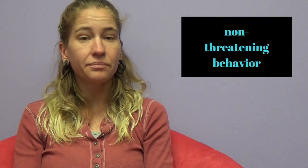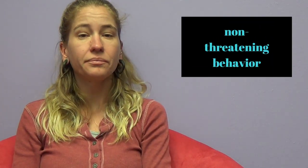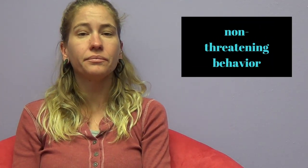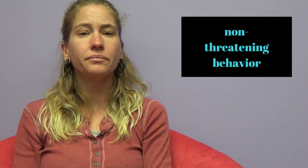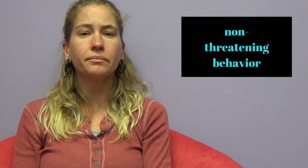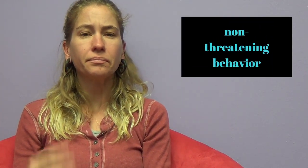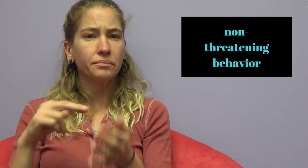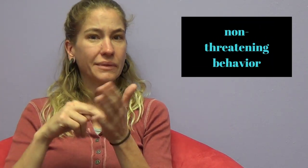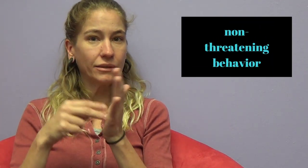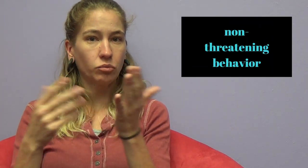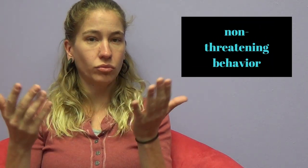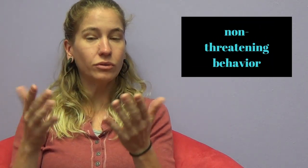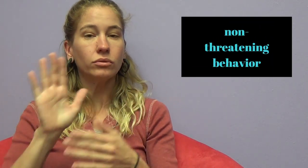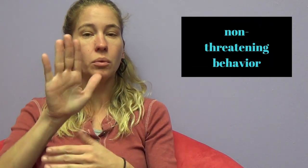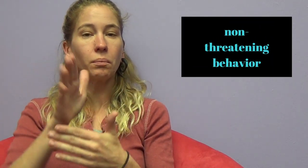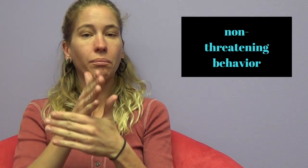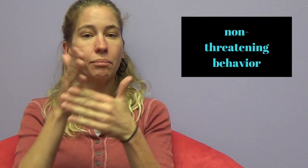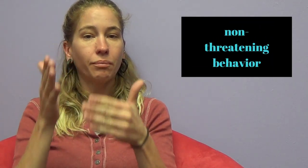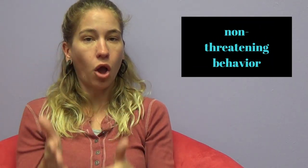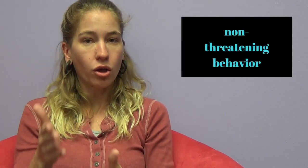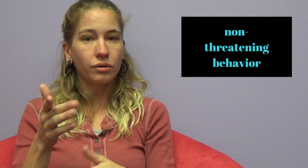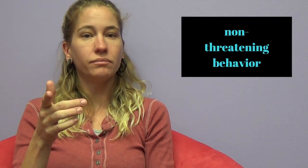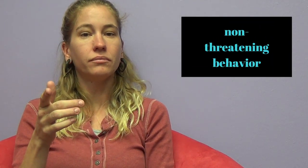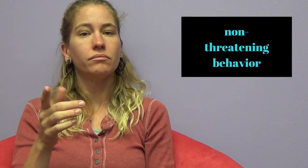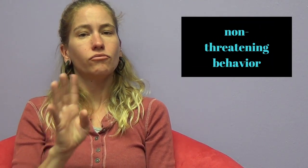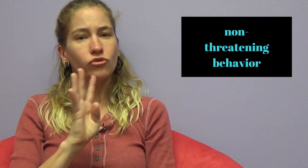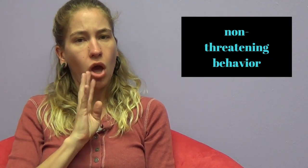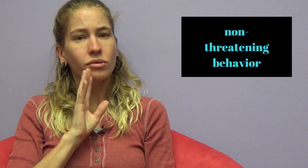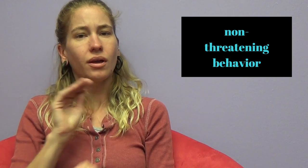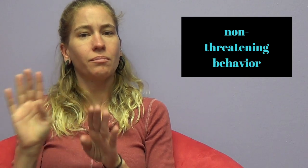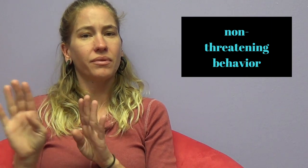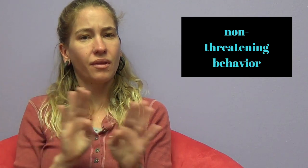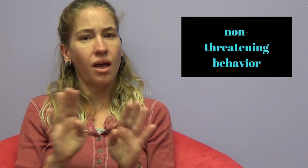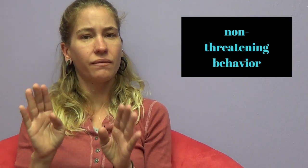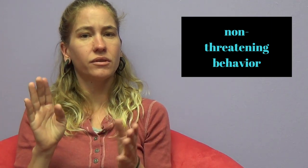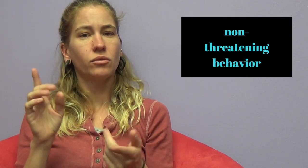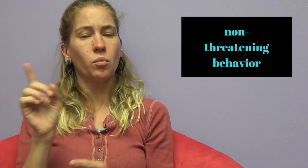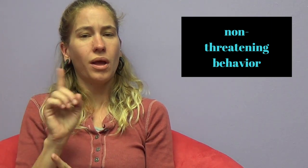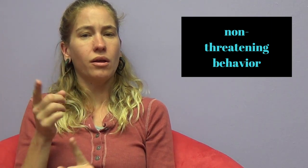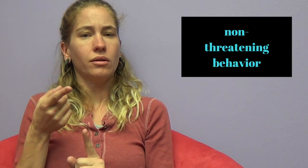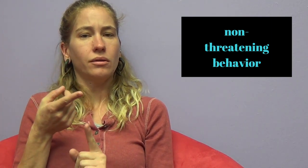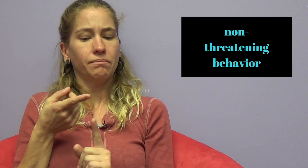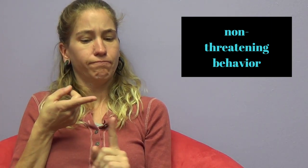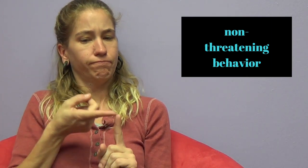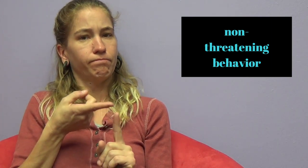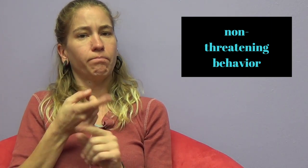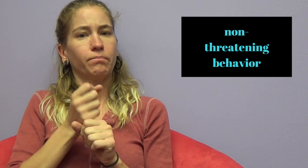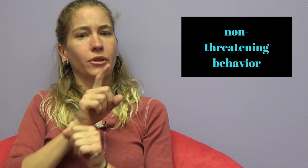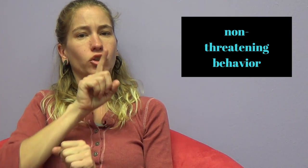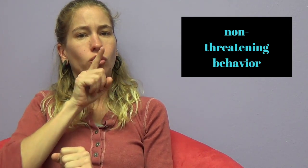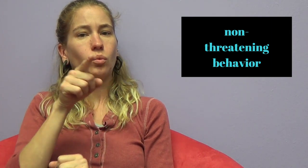It means your partner talks and behaves where he/she makes sure you feel